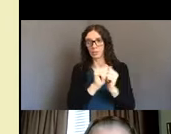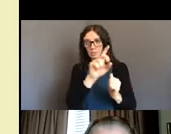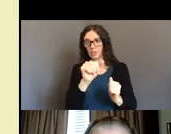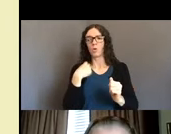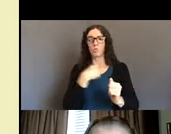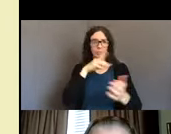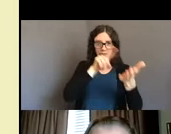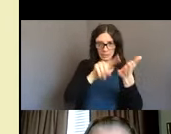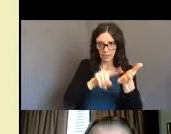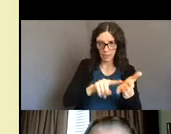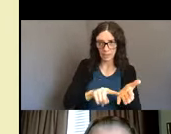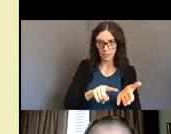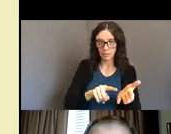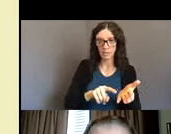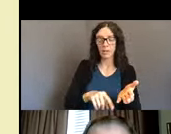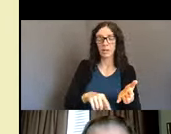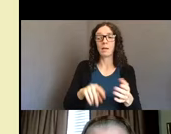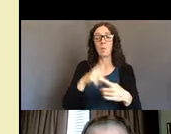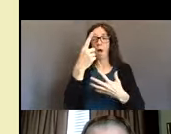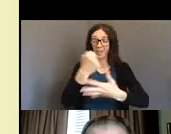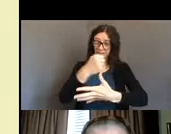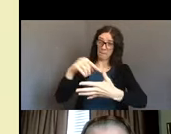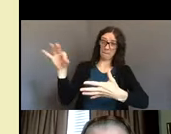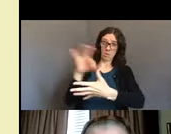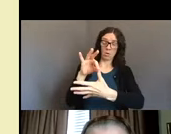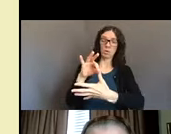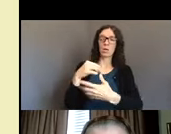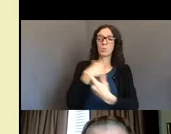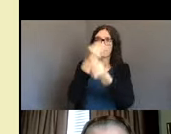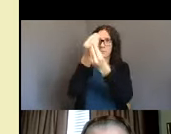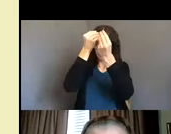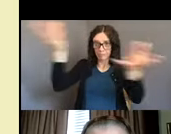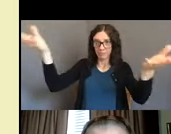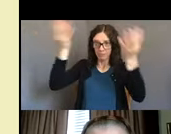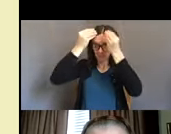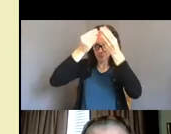how we provide information and referral to both our constituents and our allies.